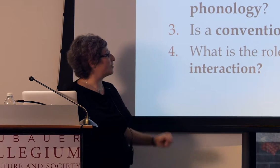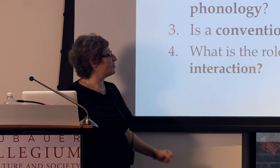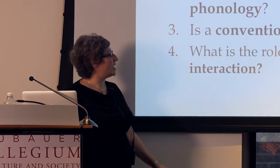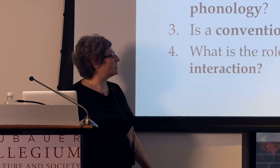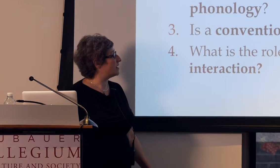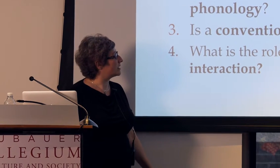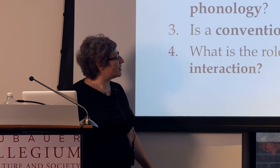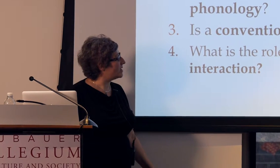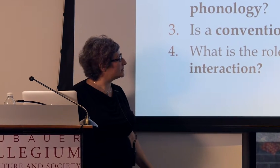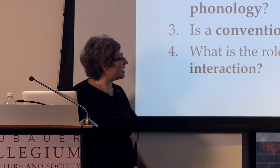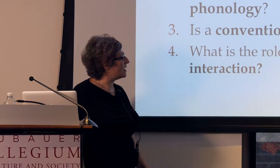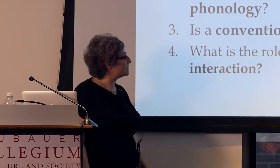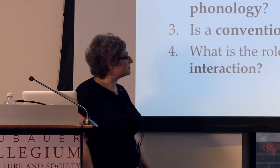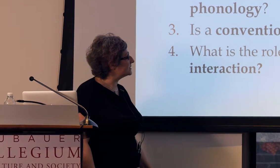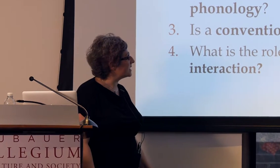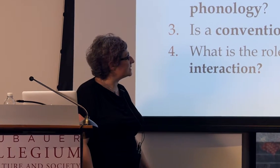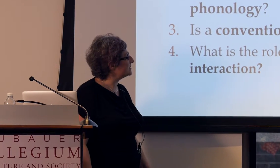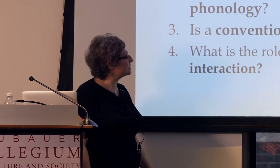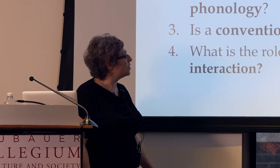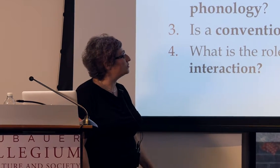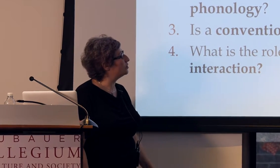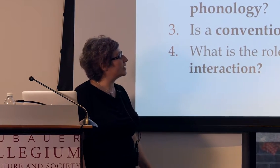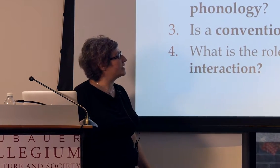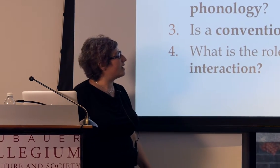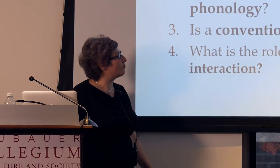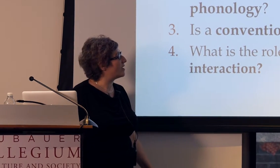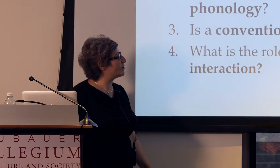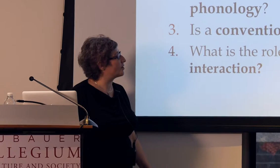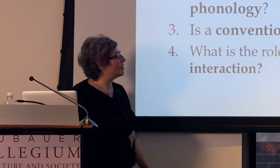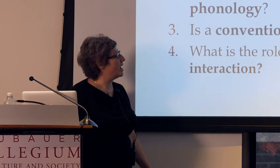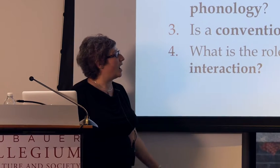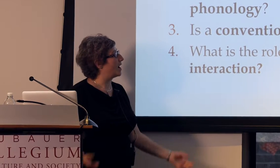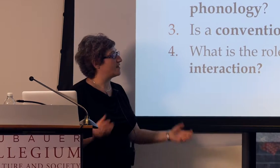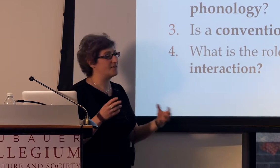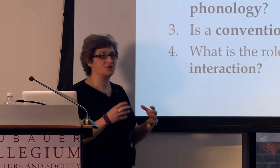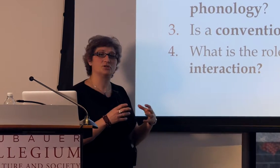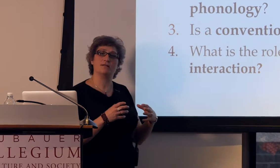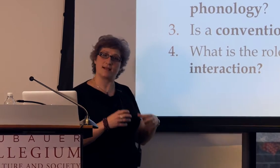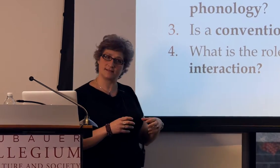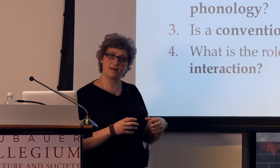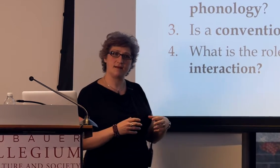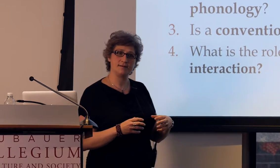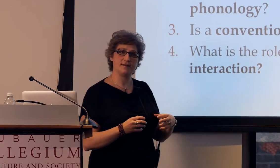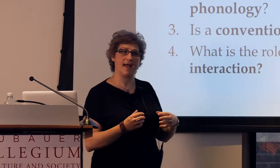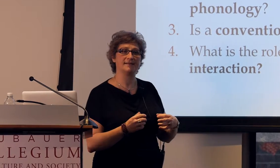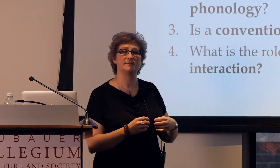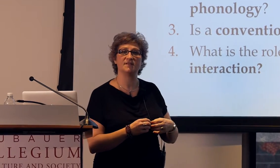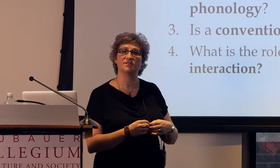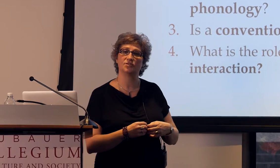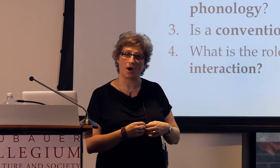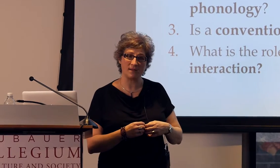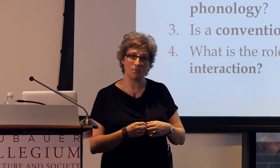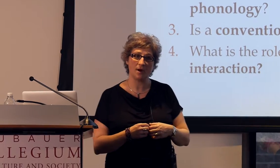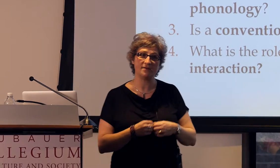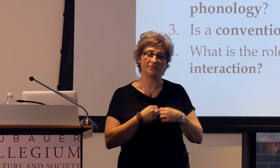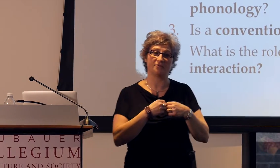Third, I'll talk about some studies looking at whether a conventional lexicon has to be the starting point